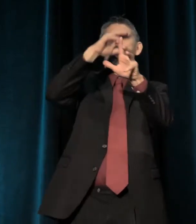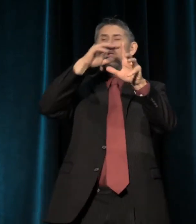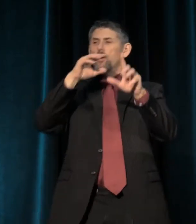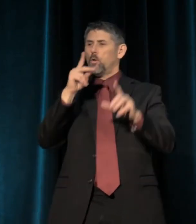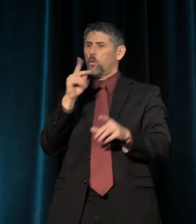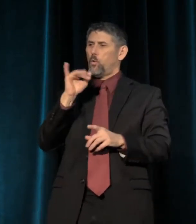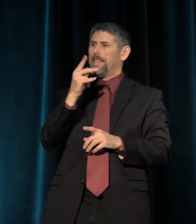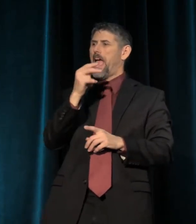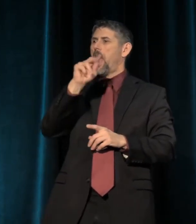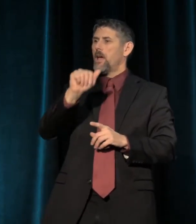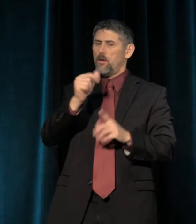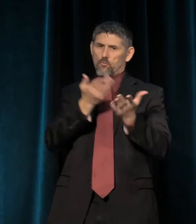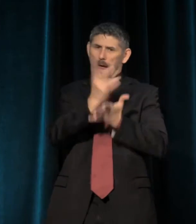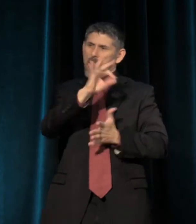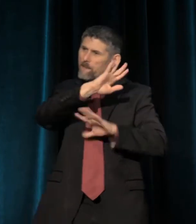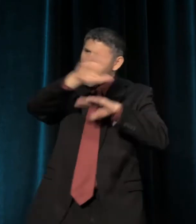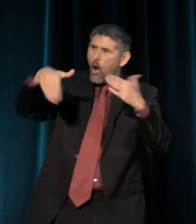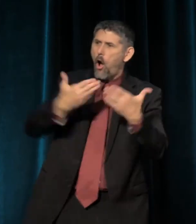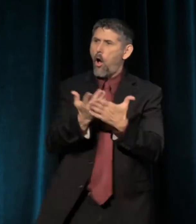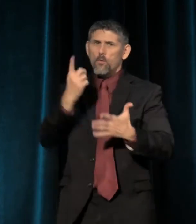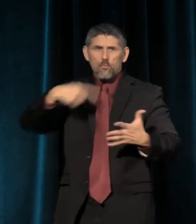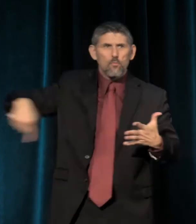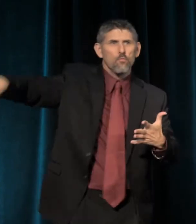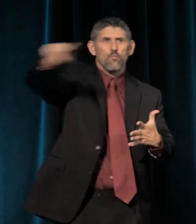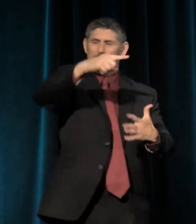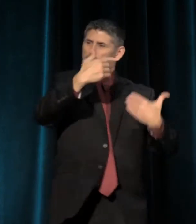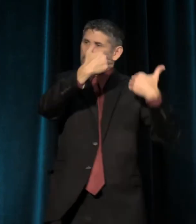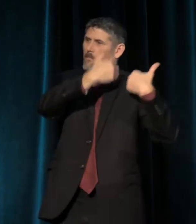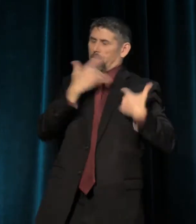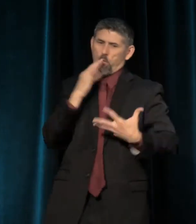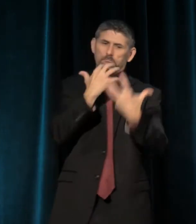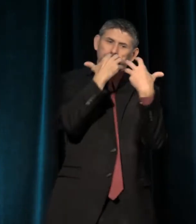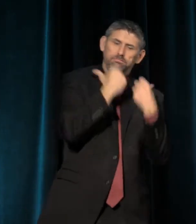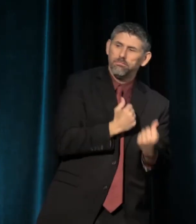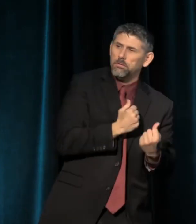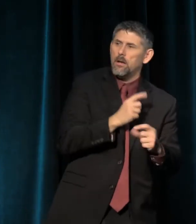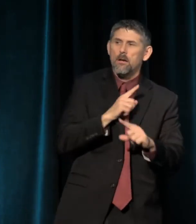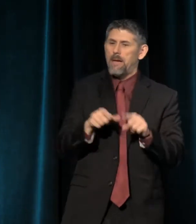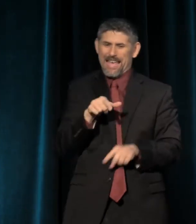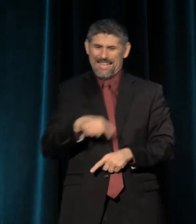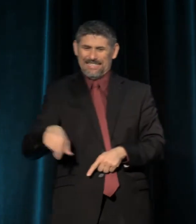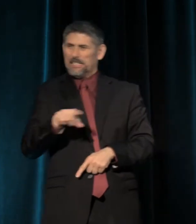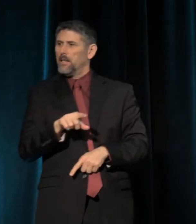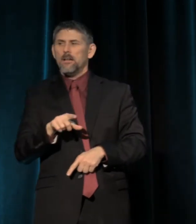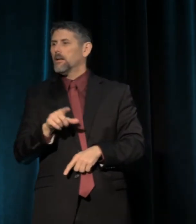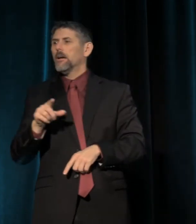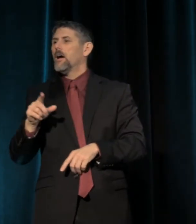the right and the responsibility of all but instead as a scarcity that I must hoard for myself.